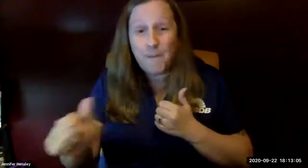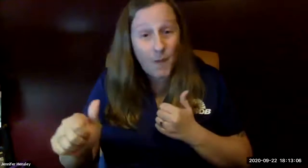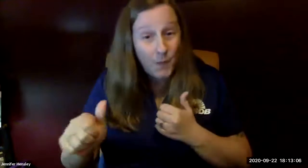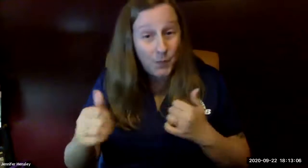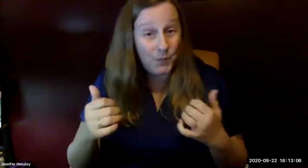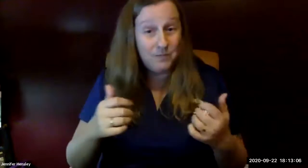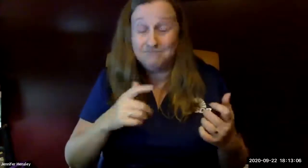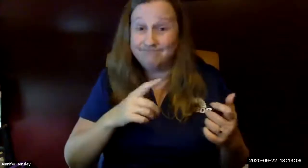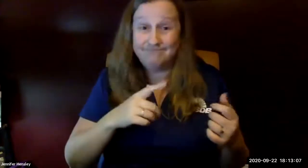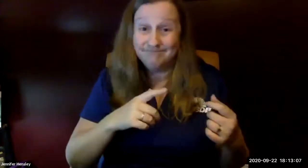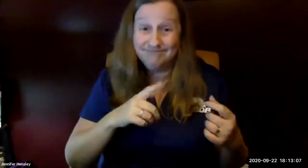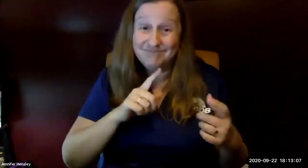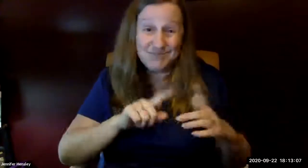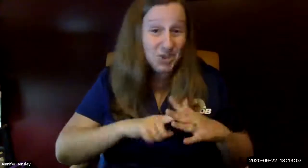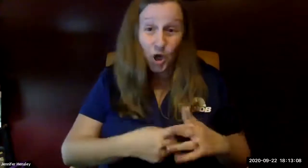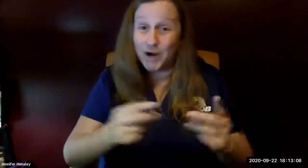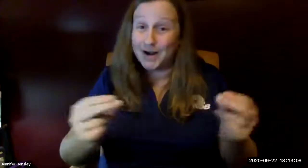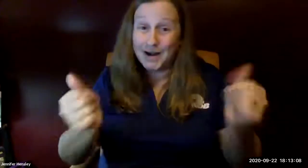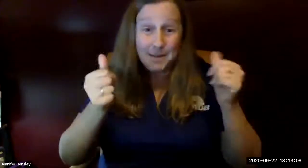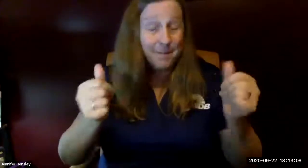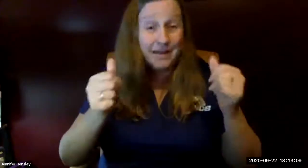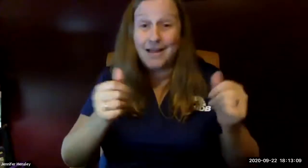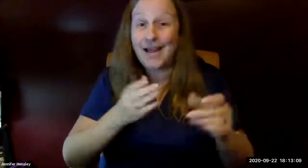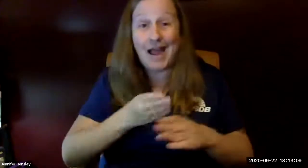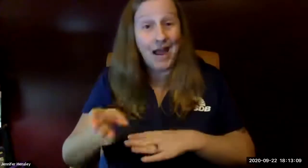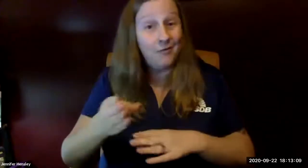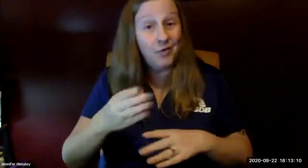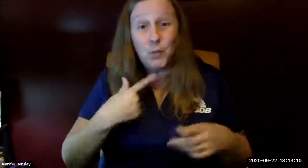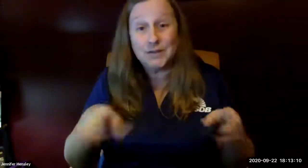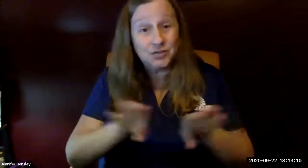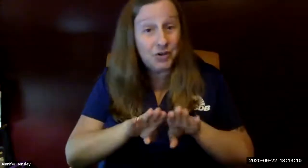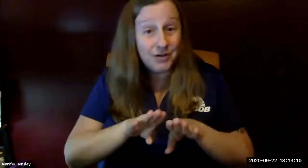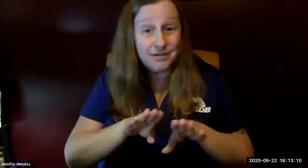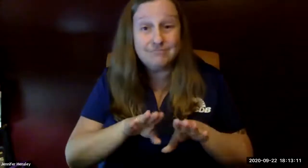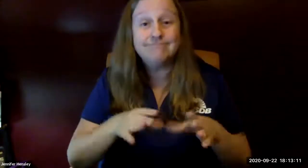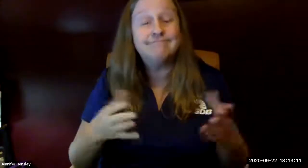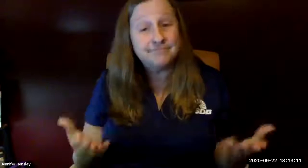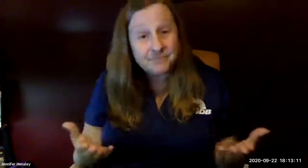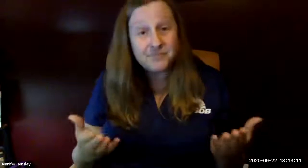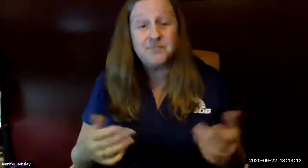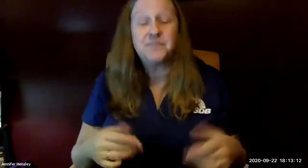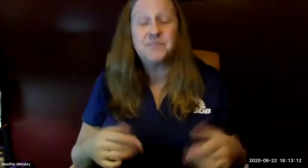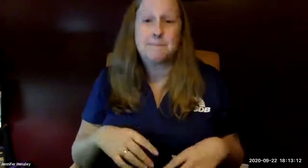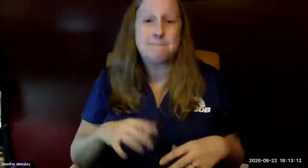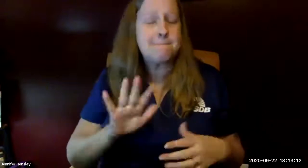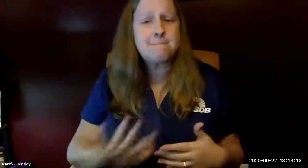all our providences remotely